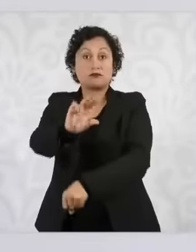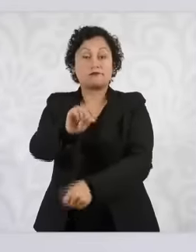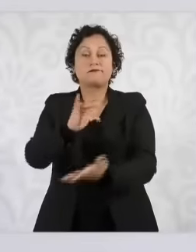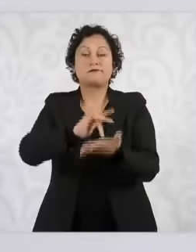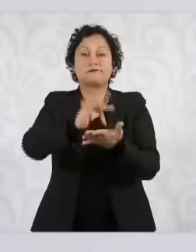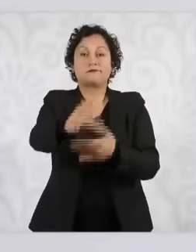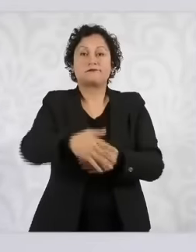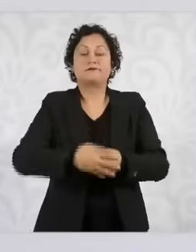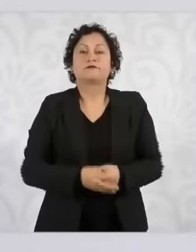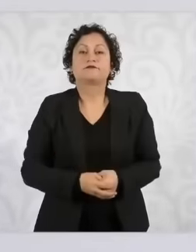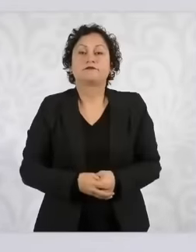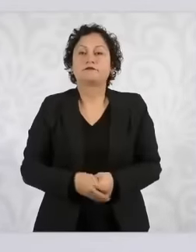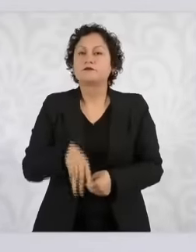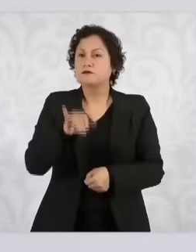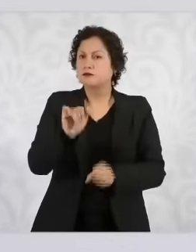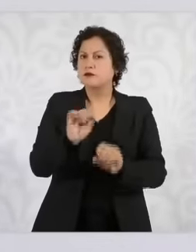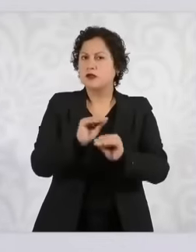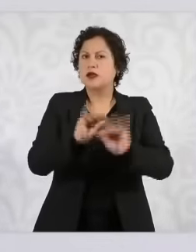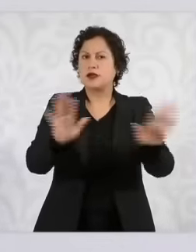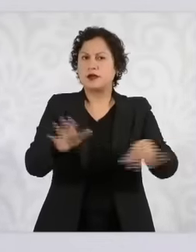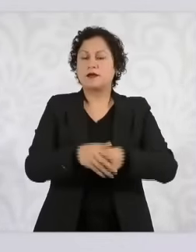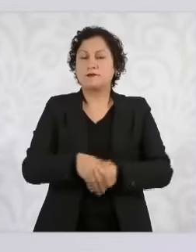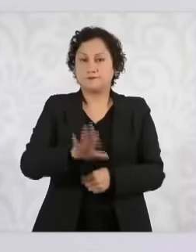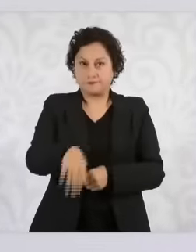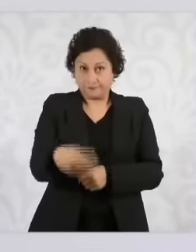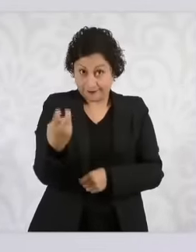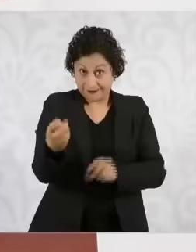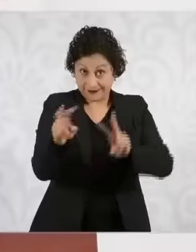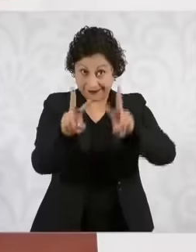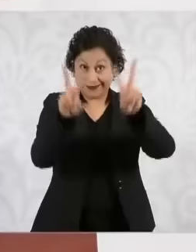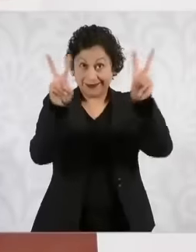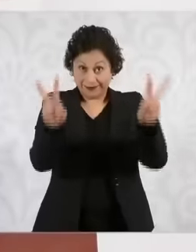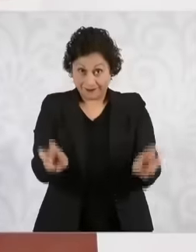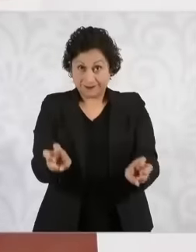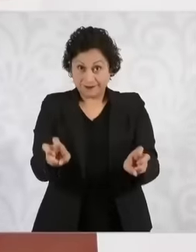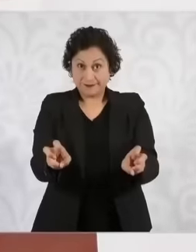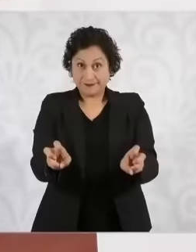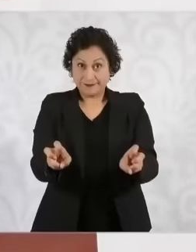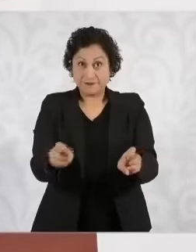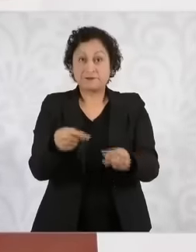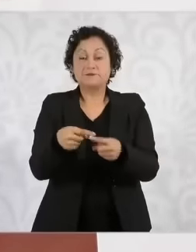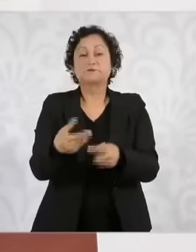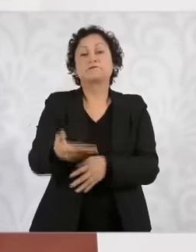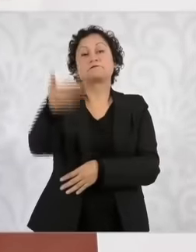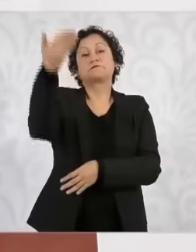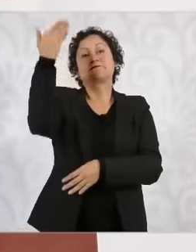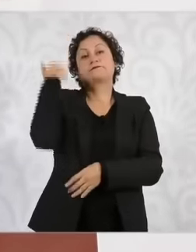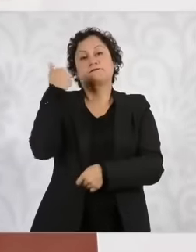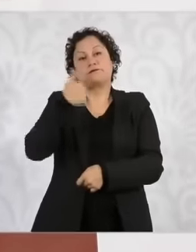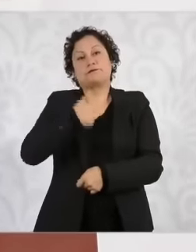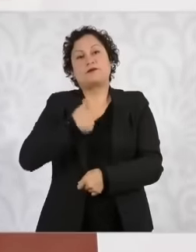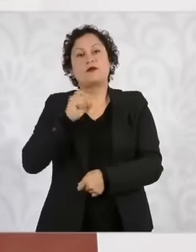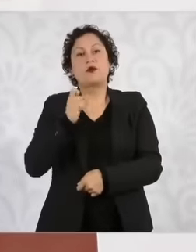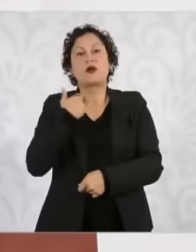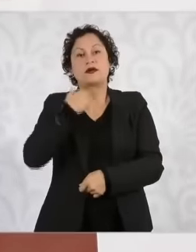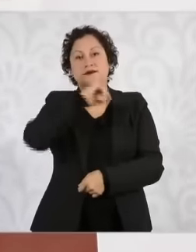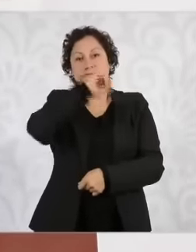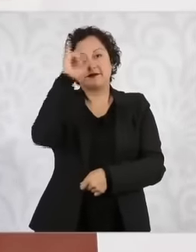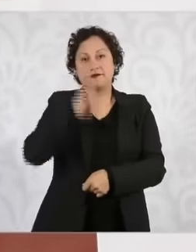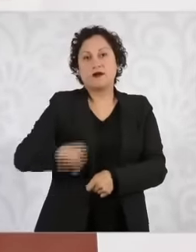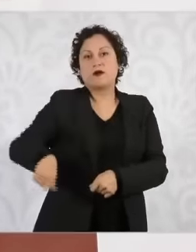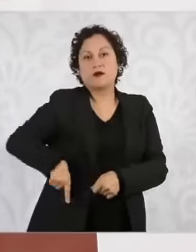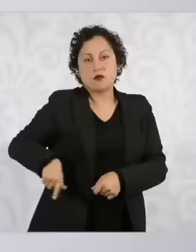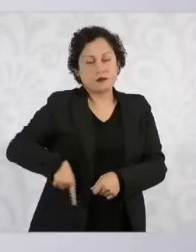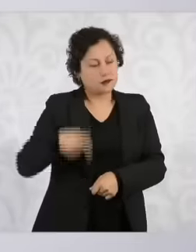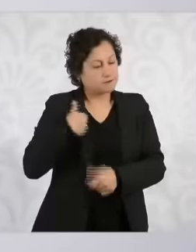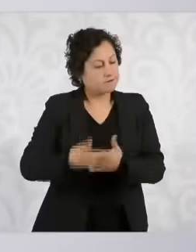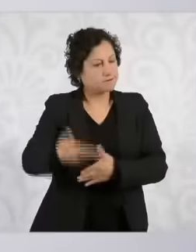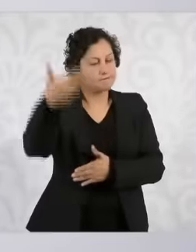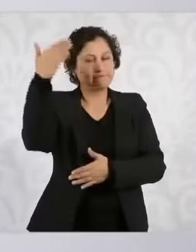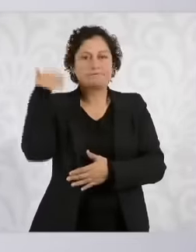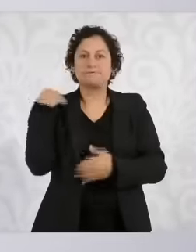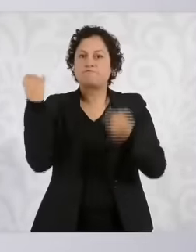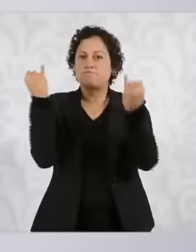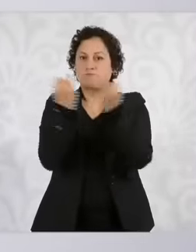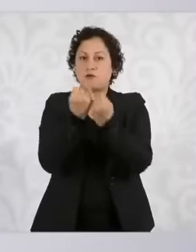this case was since I was head of government and we defended that